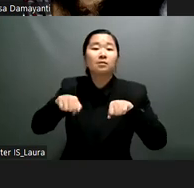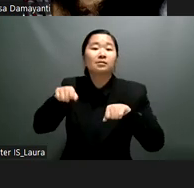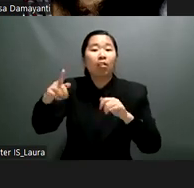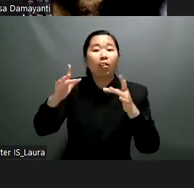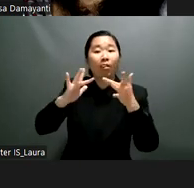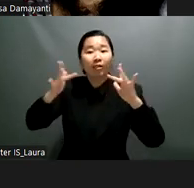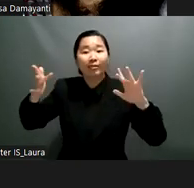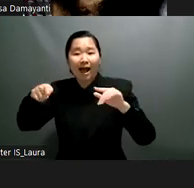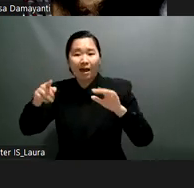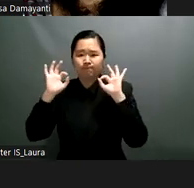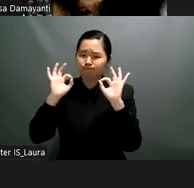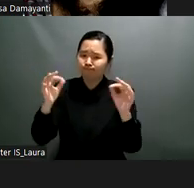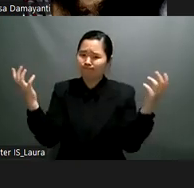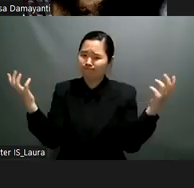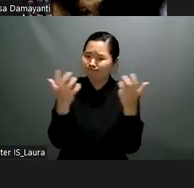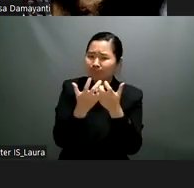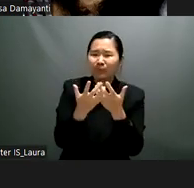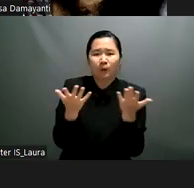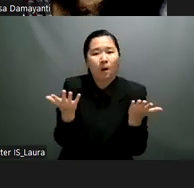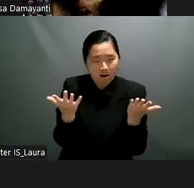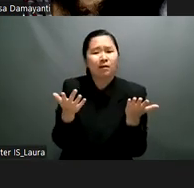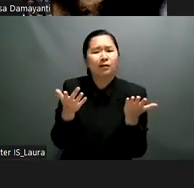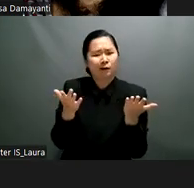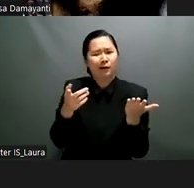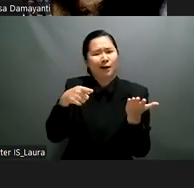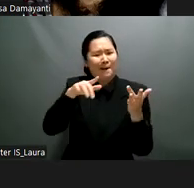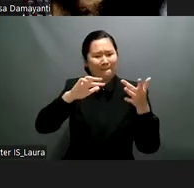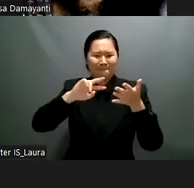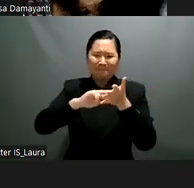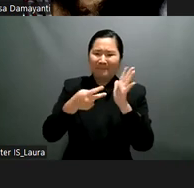where there are no teachers with the necessary skills and training to educate a blind child